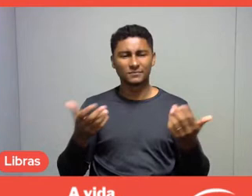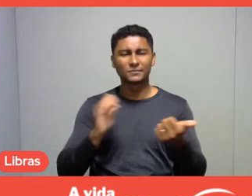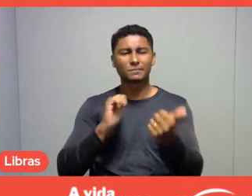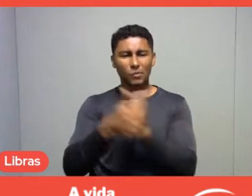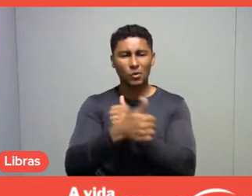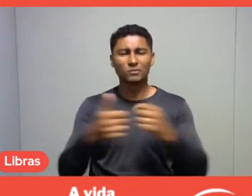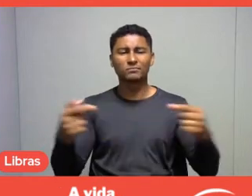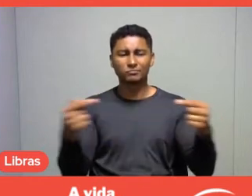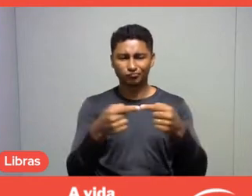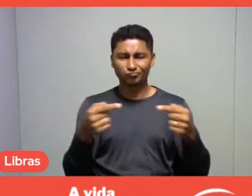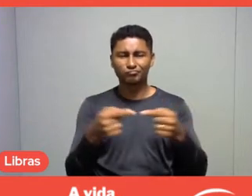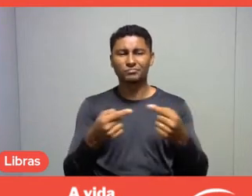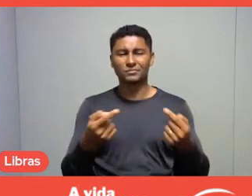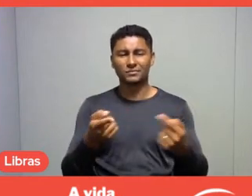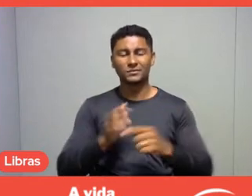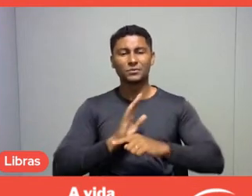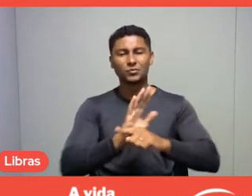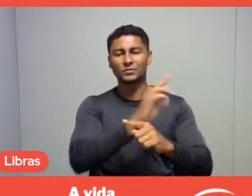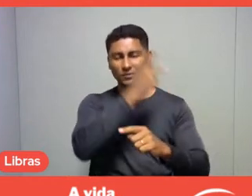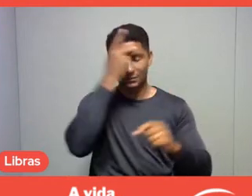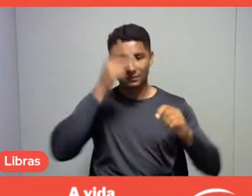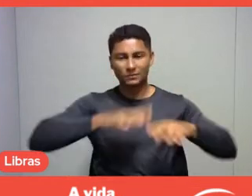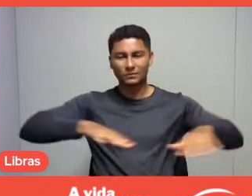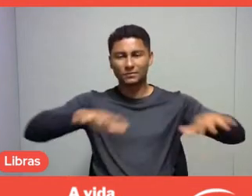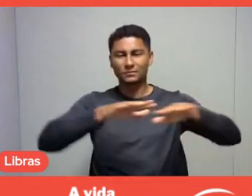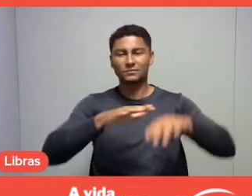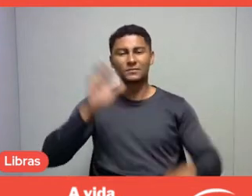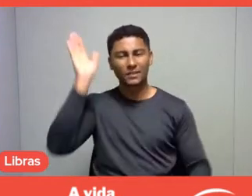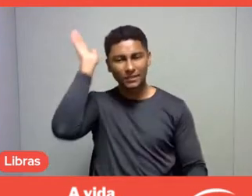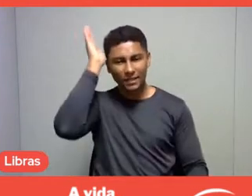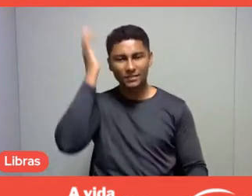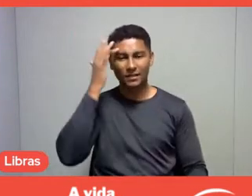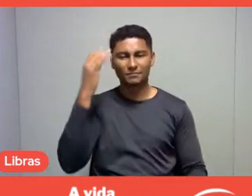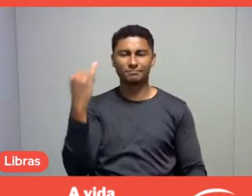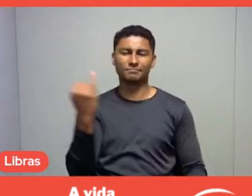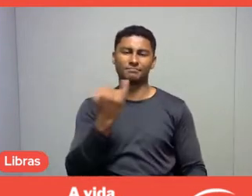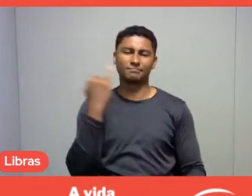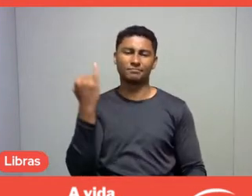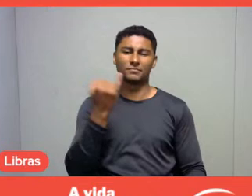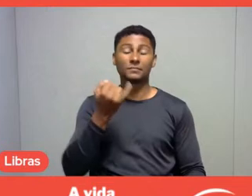And Sesc, I think it is exquisite in this sense. We, who are building this institution,